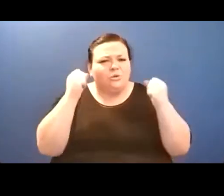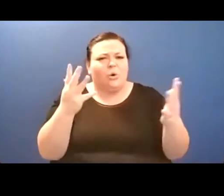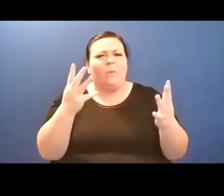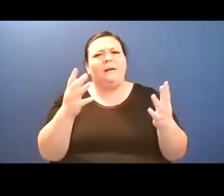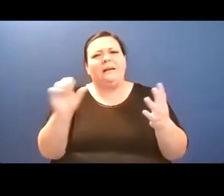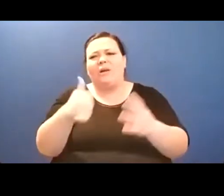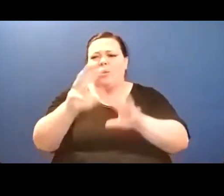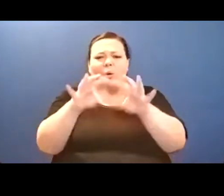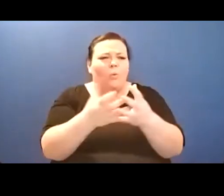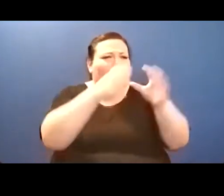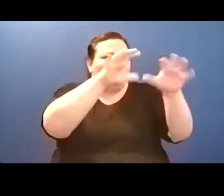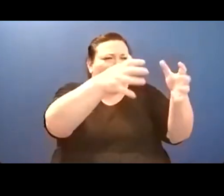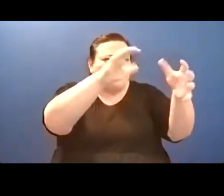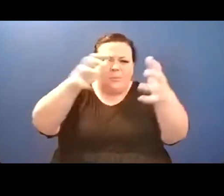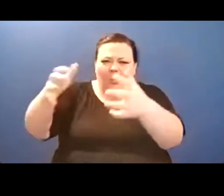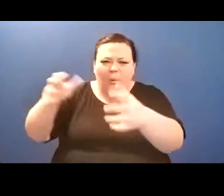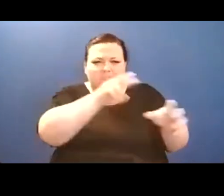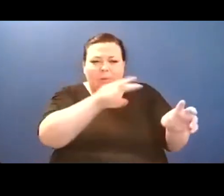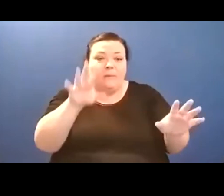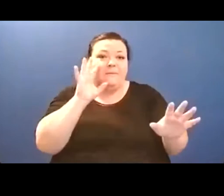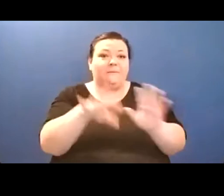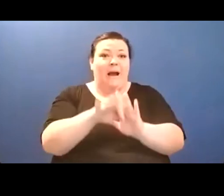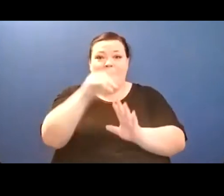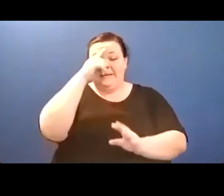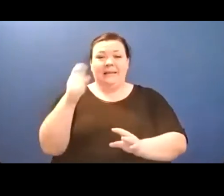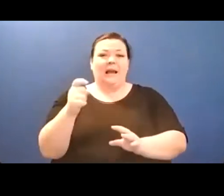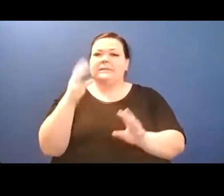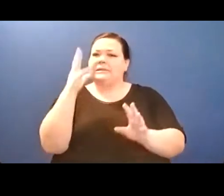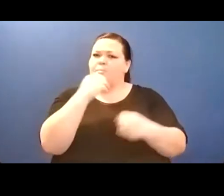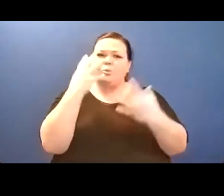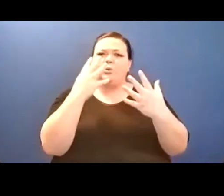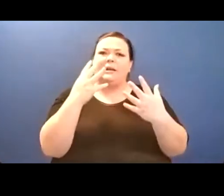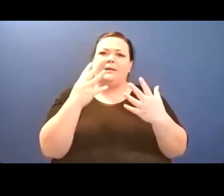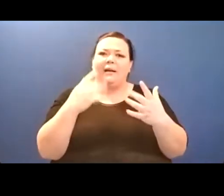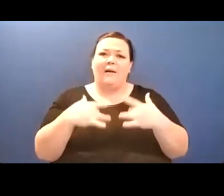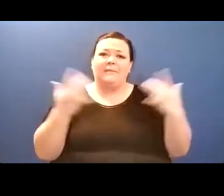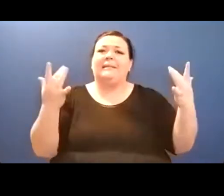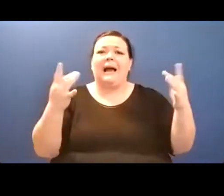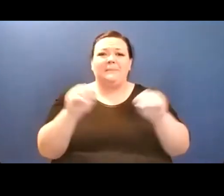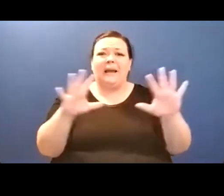Just as you are sure to hurt theirs. But if you touch your magics together, none of these things